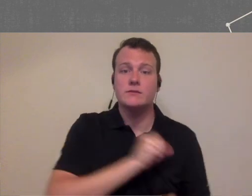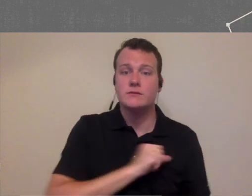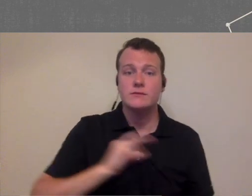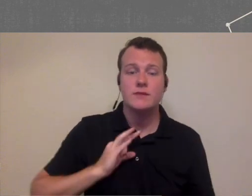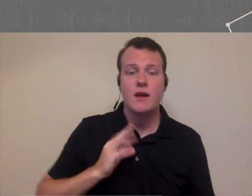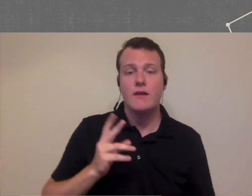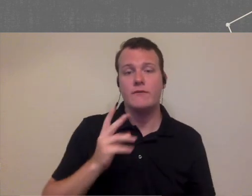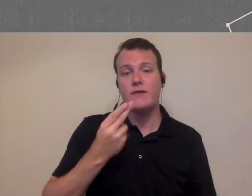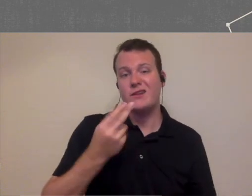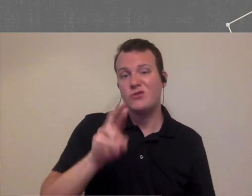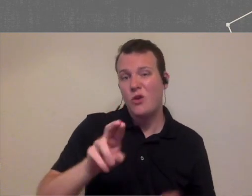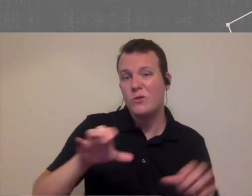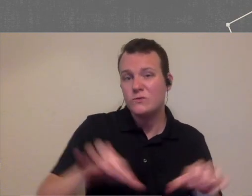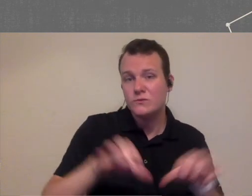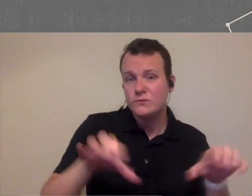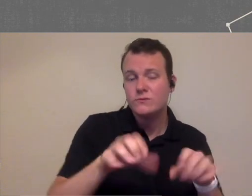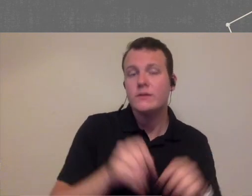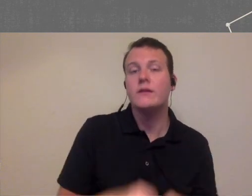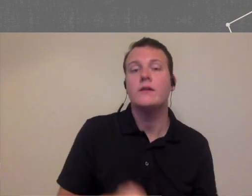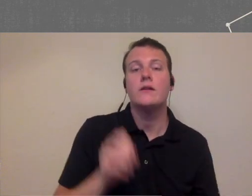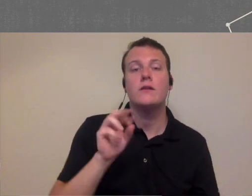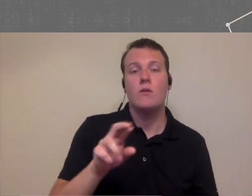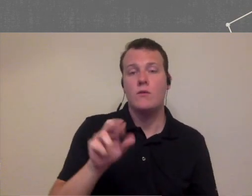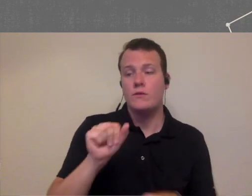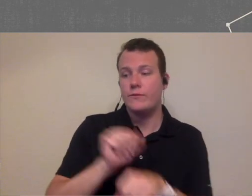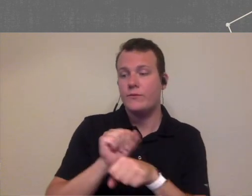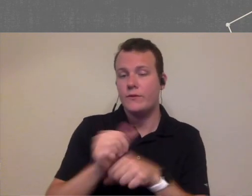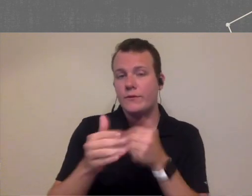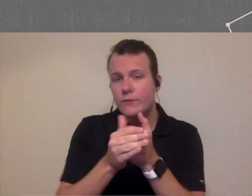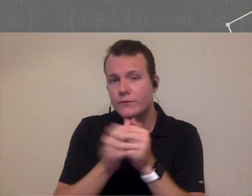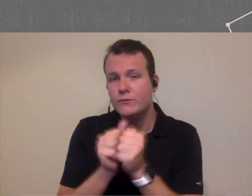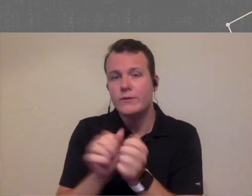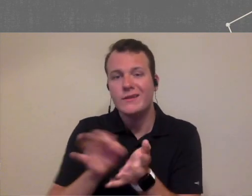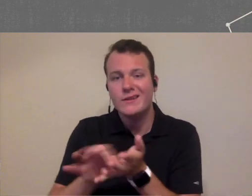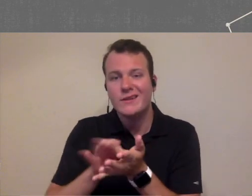them to learn more HR stuff or they're gonna work closely with the accountant